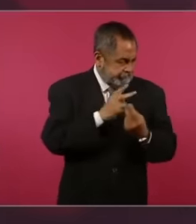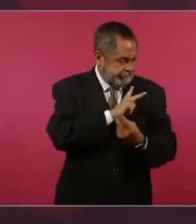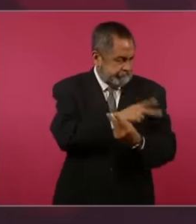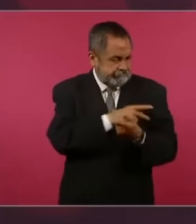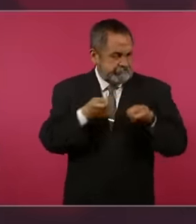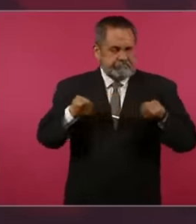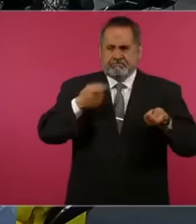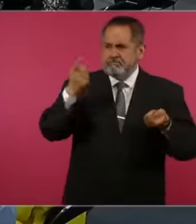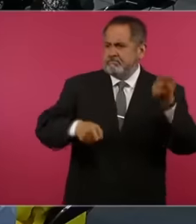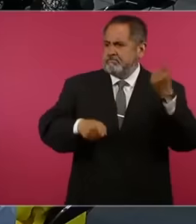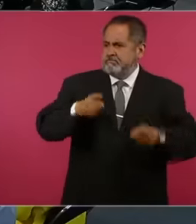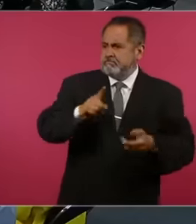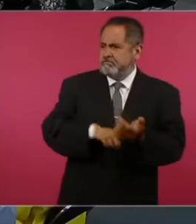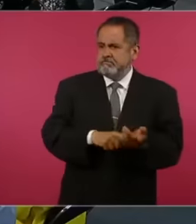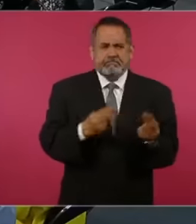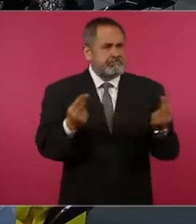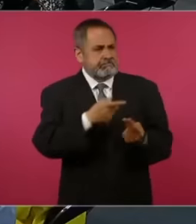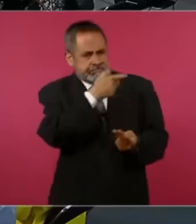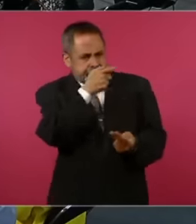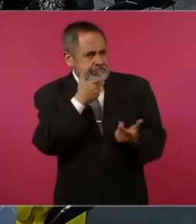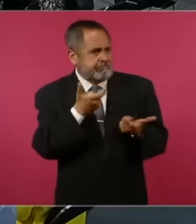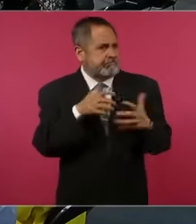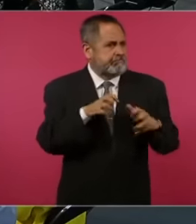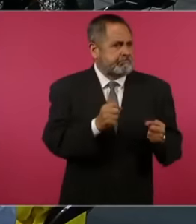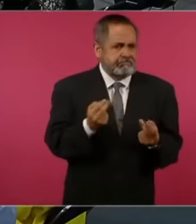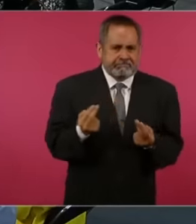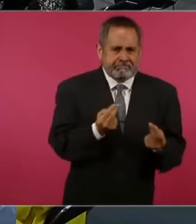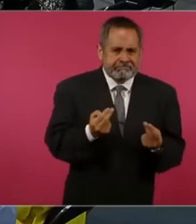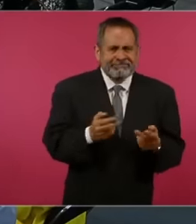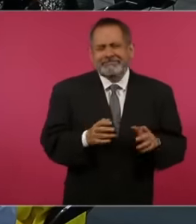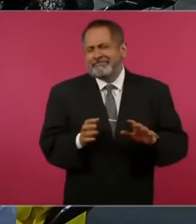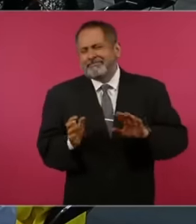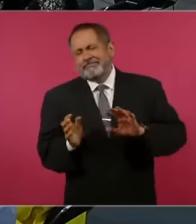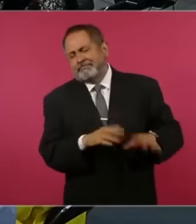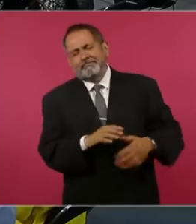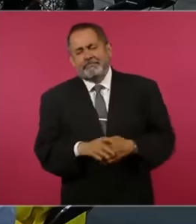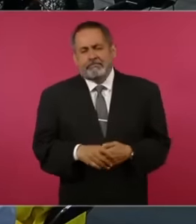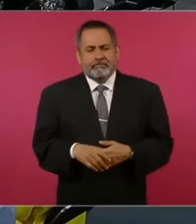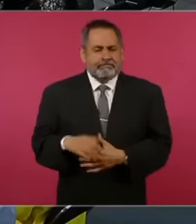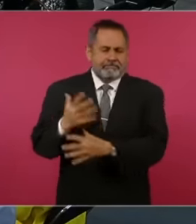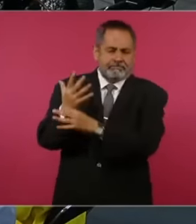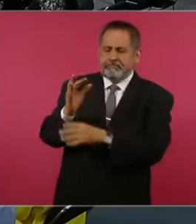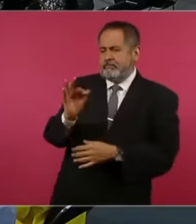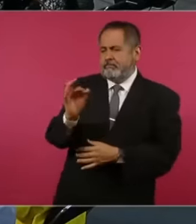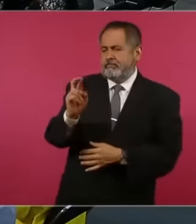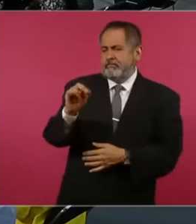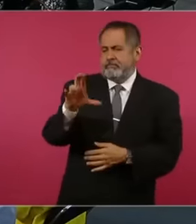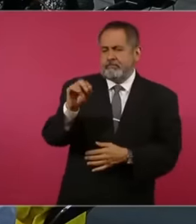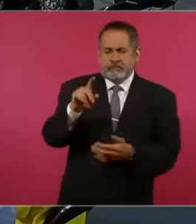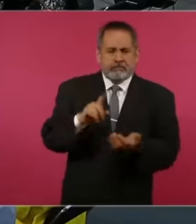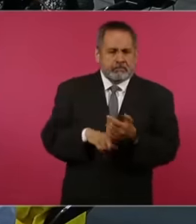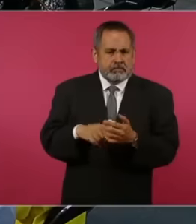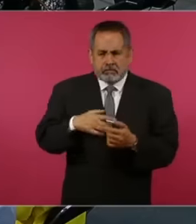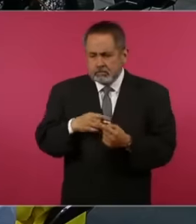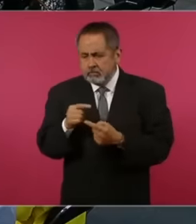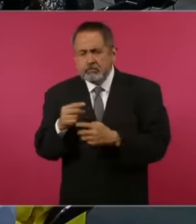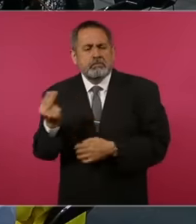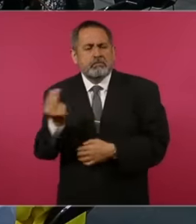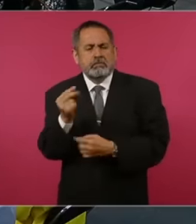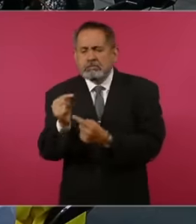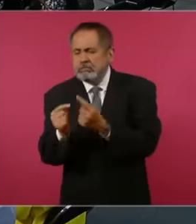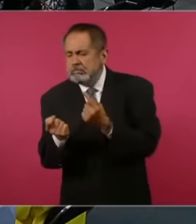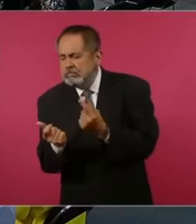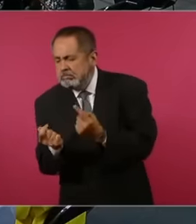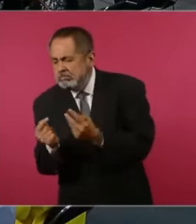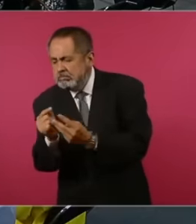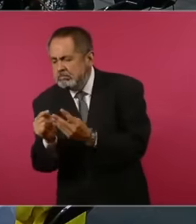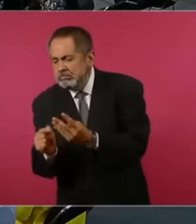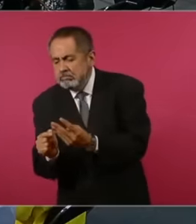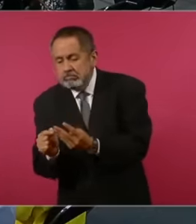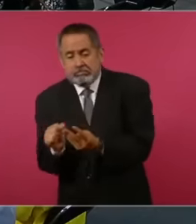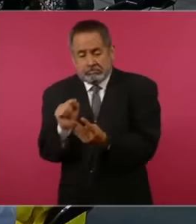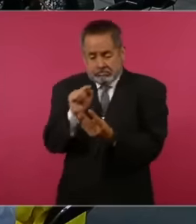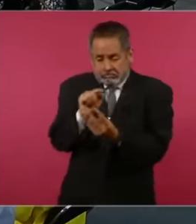money what San Francisco said I need little and the little I need I need